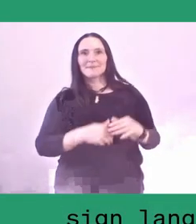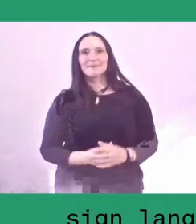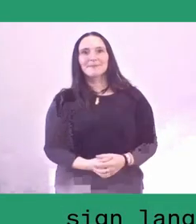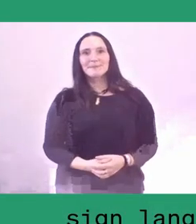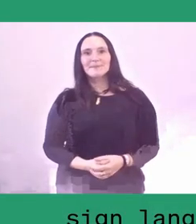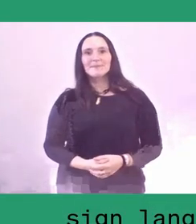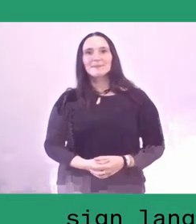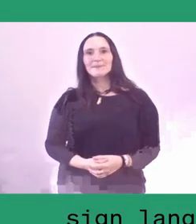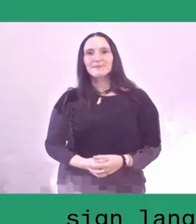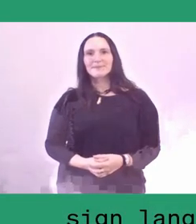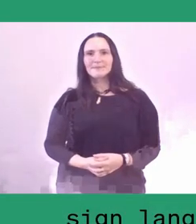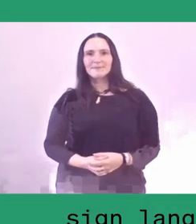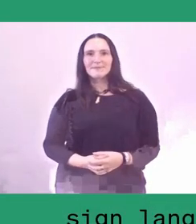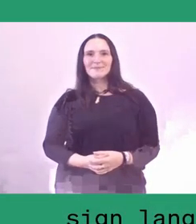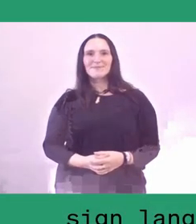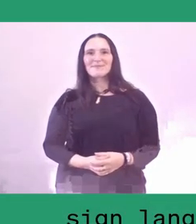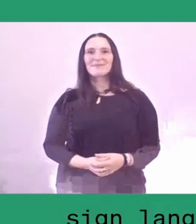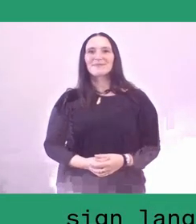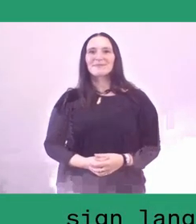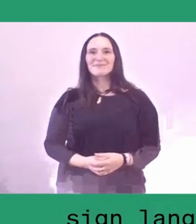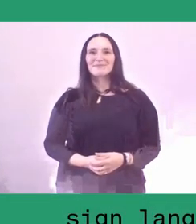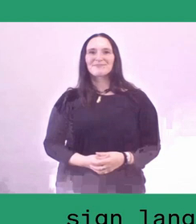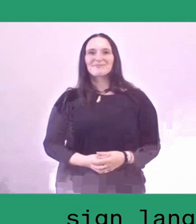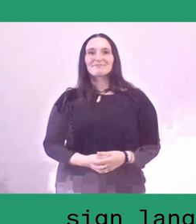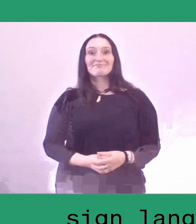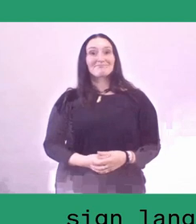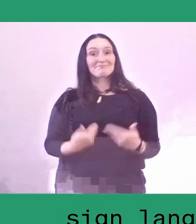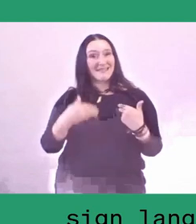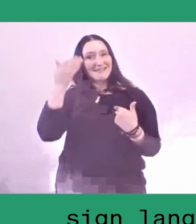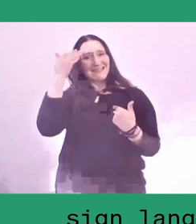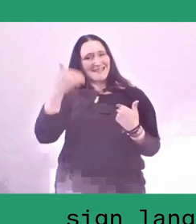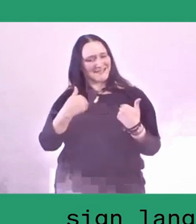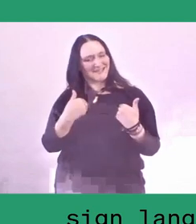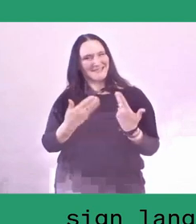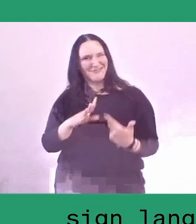OK, now I think it's my turn as a city child.